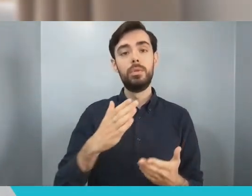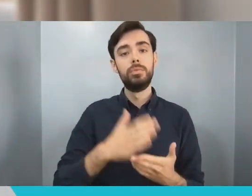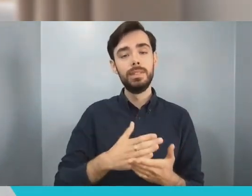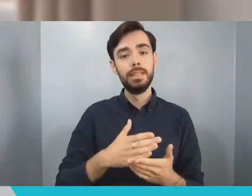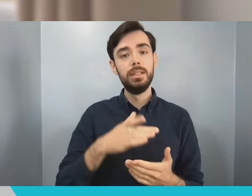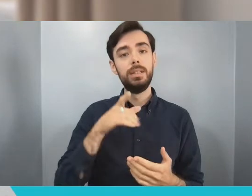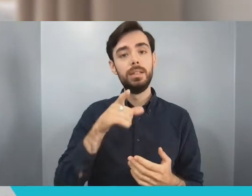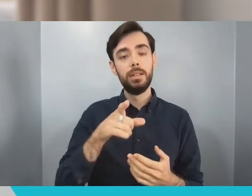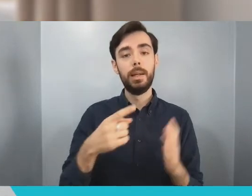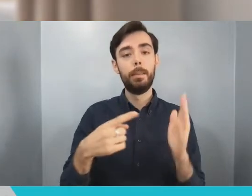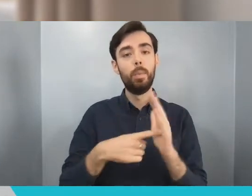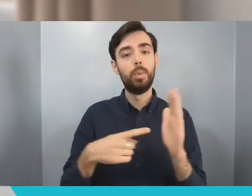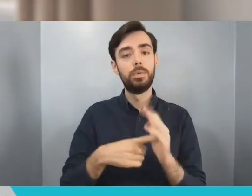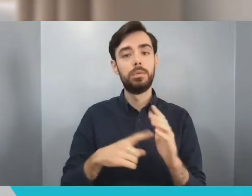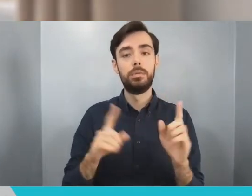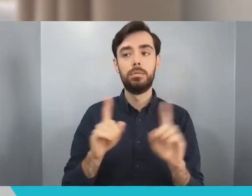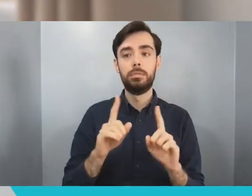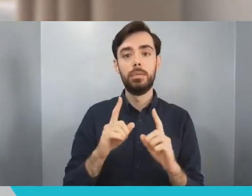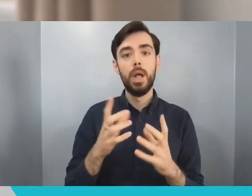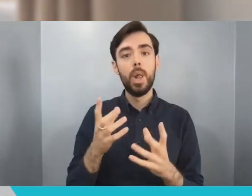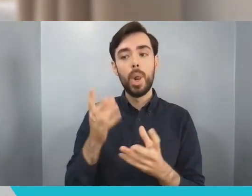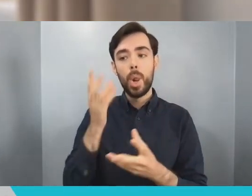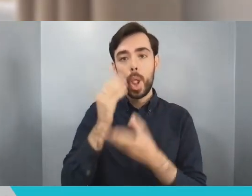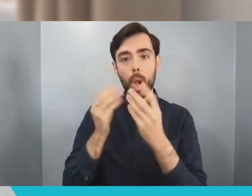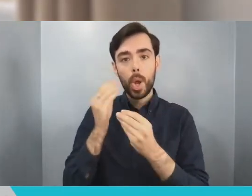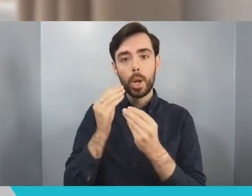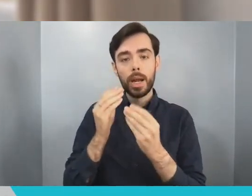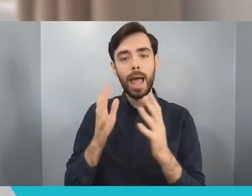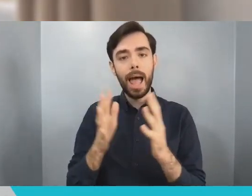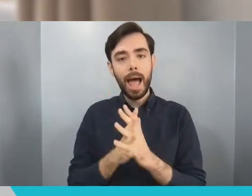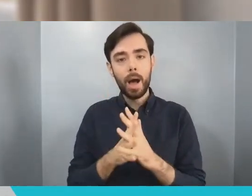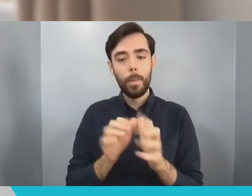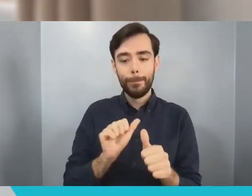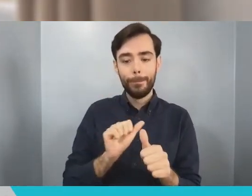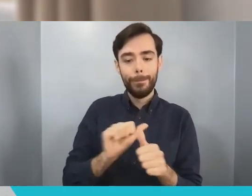group of people who are completing formal education and have spent a long time getting